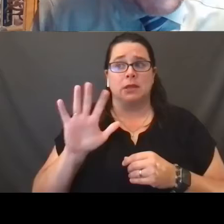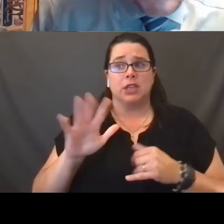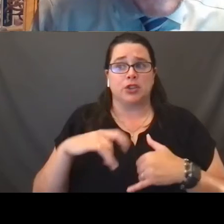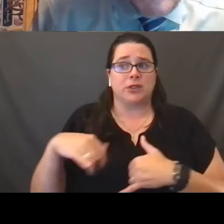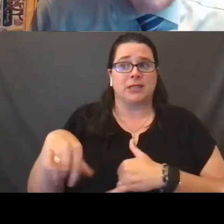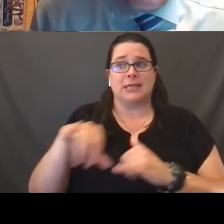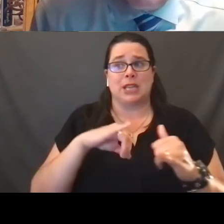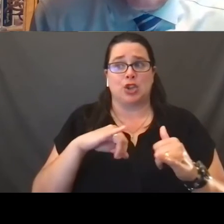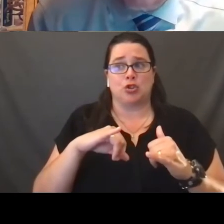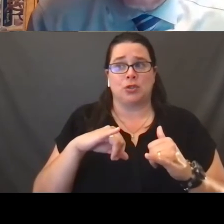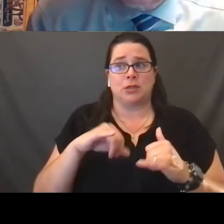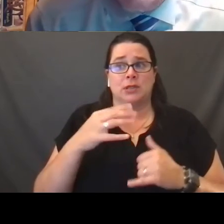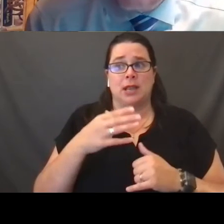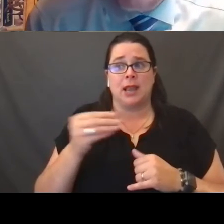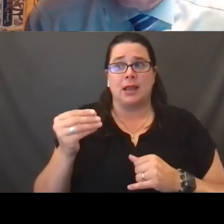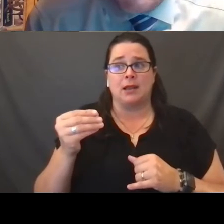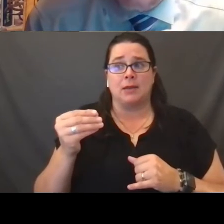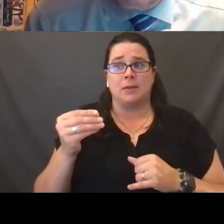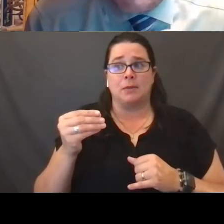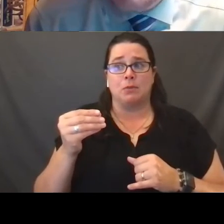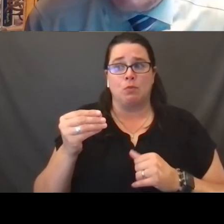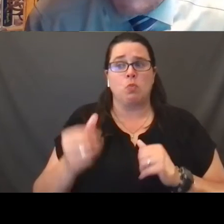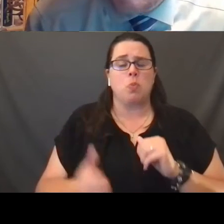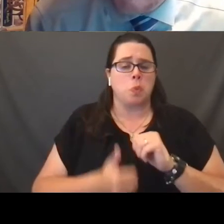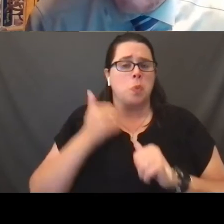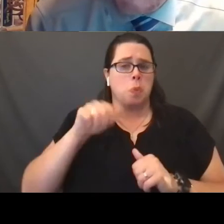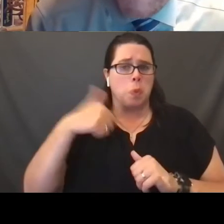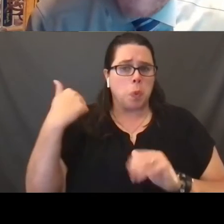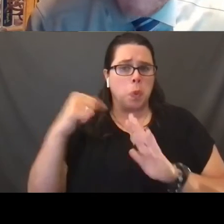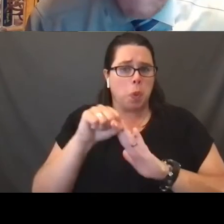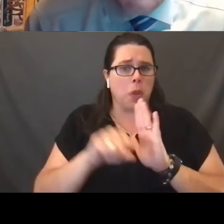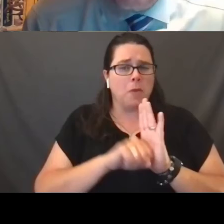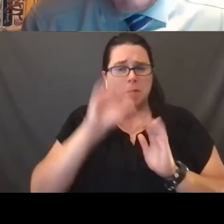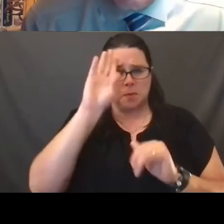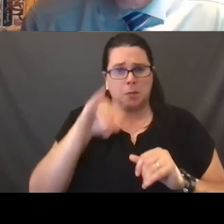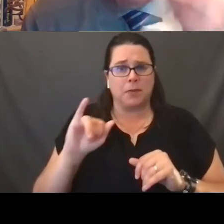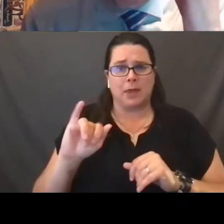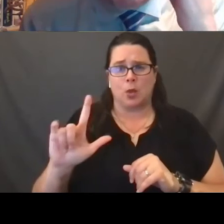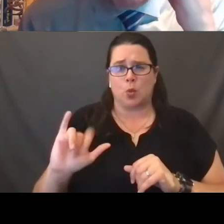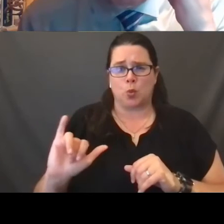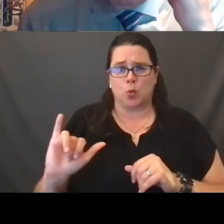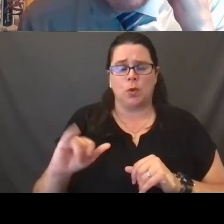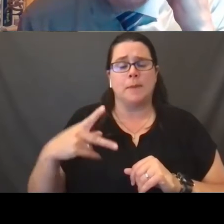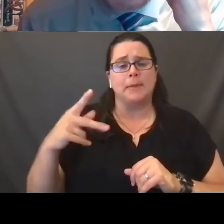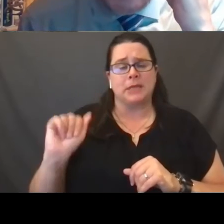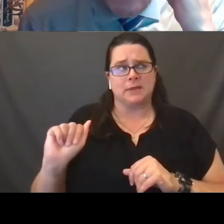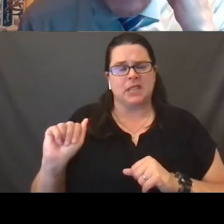and those in most other states, I know Illinois as well, and in Pennsylvania, many other states,